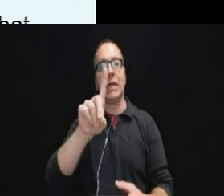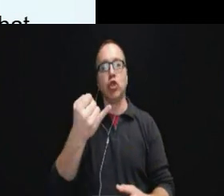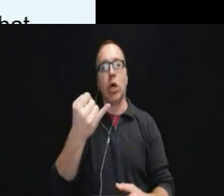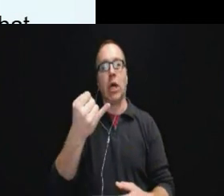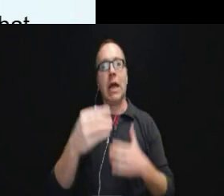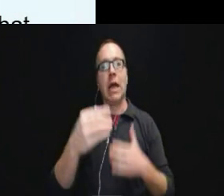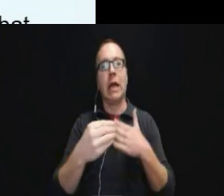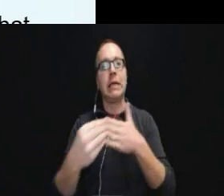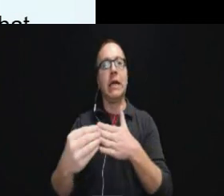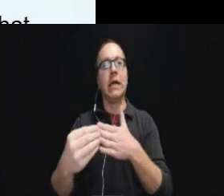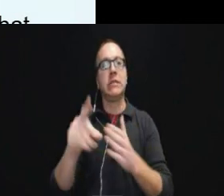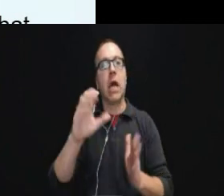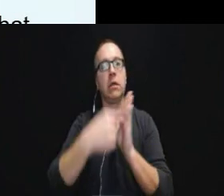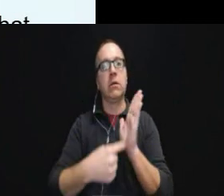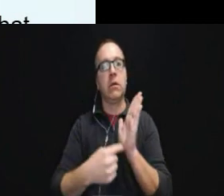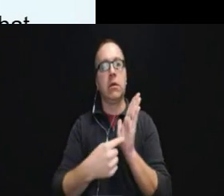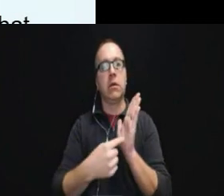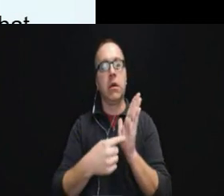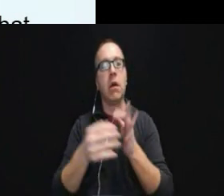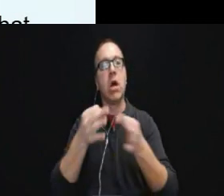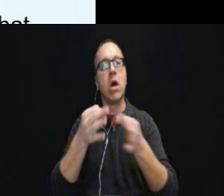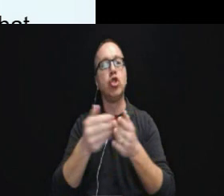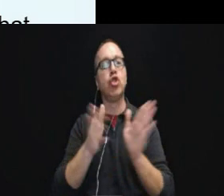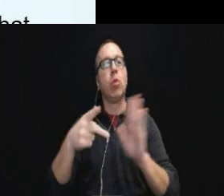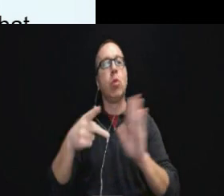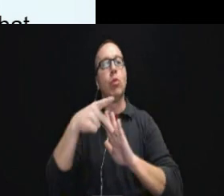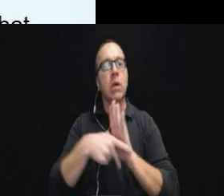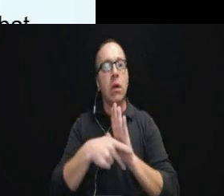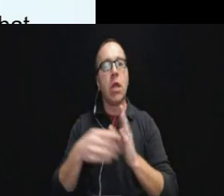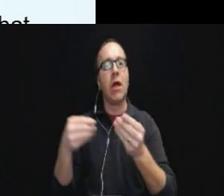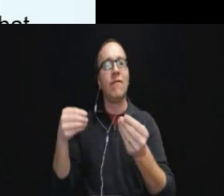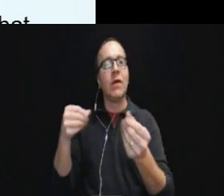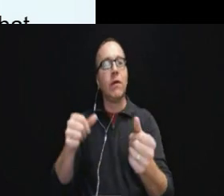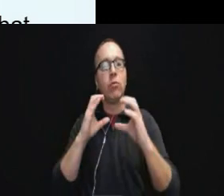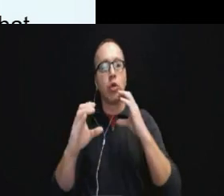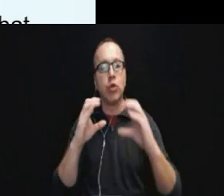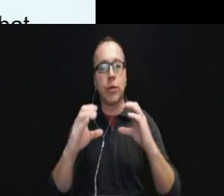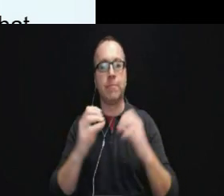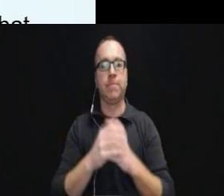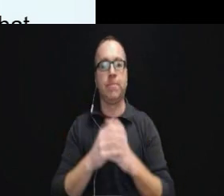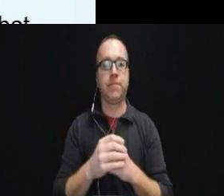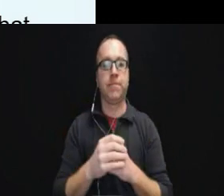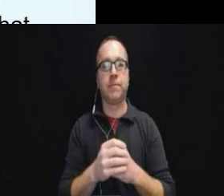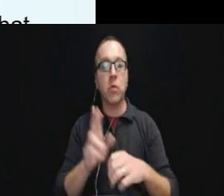guidance document all about the general principles of effective communication which, of course,